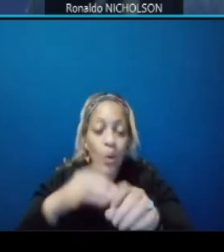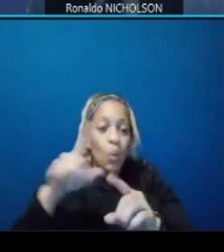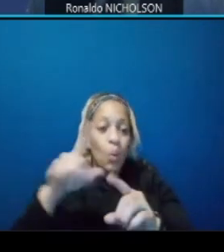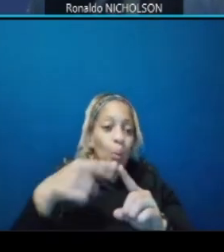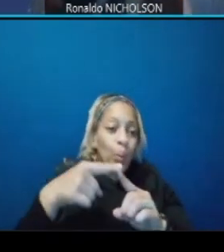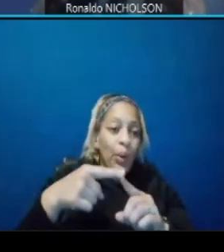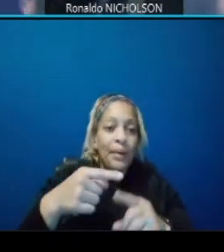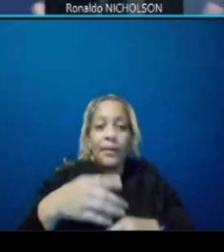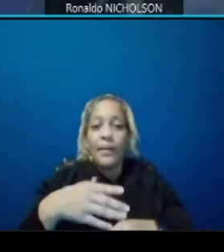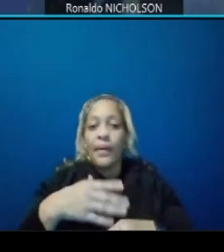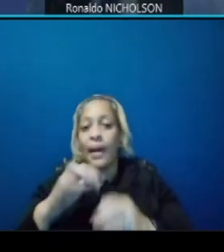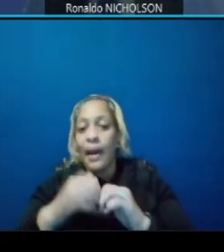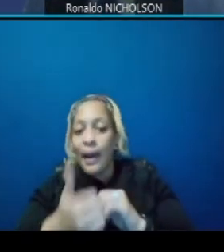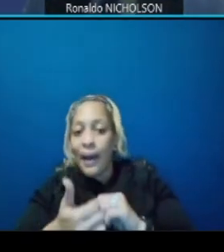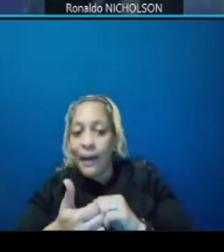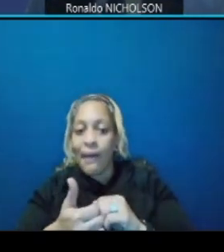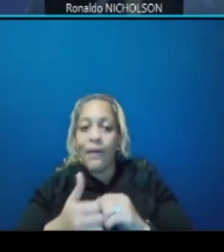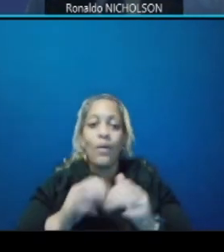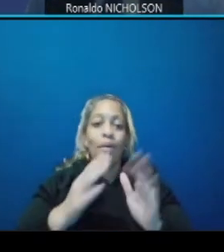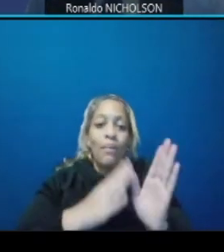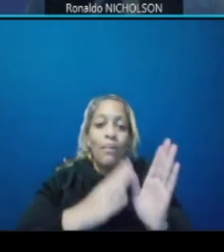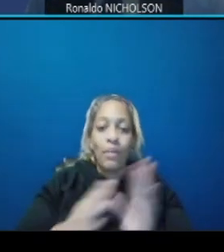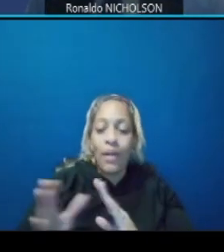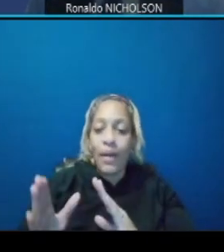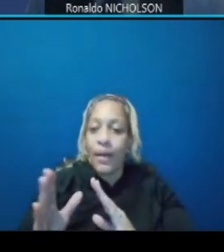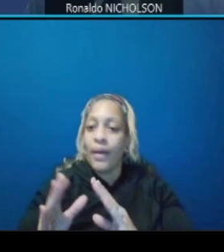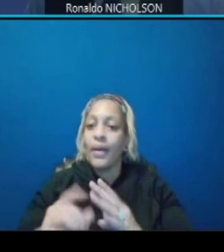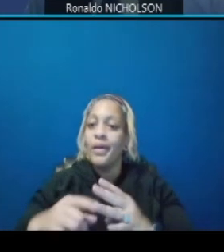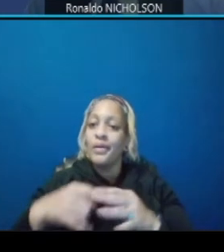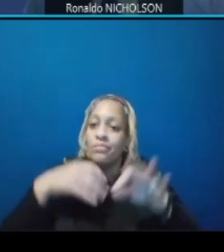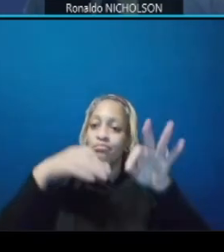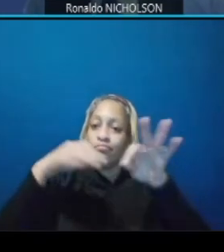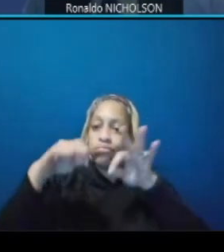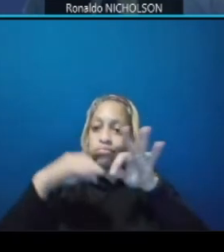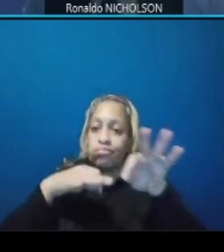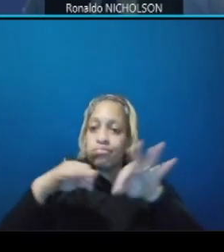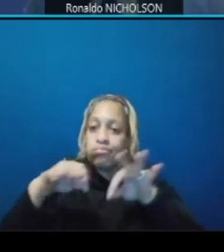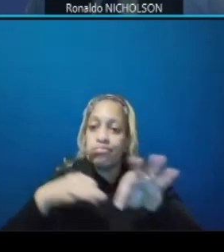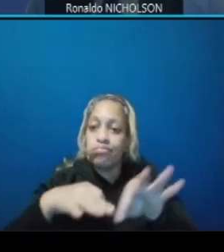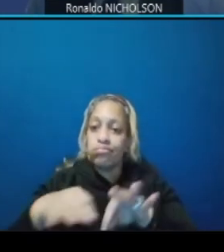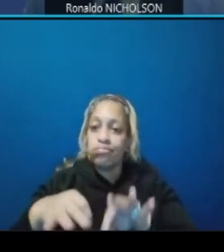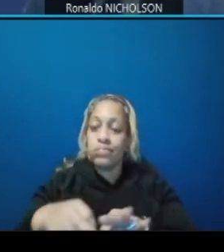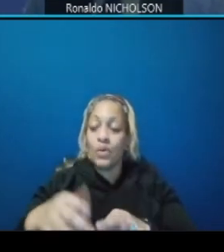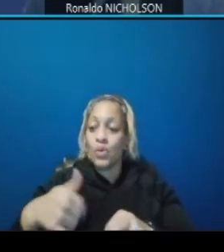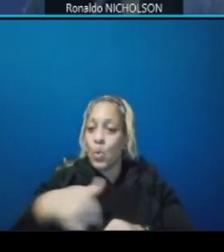so what you what we have presented here is based on our studies in planning what